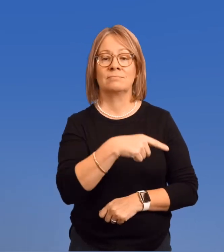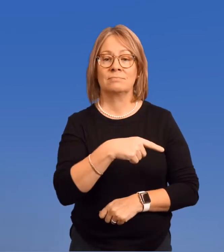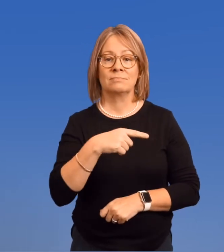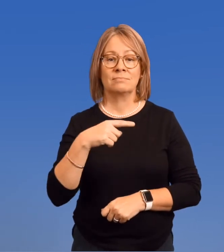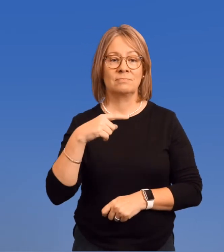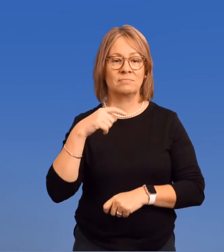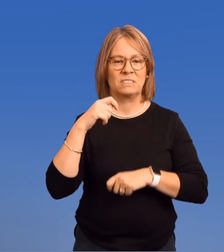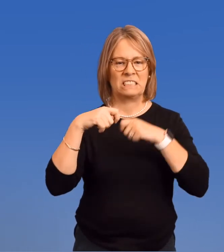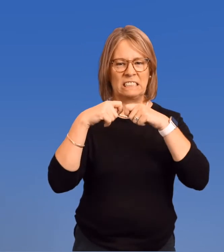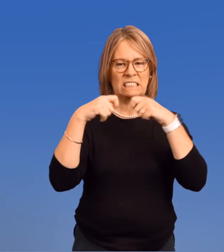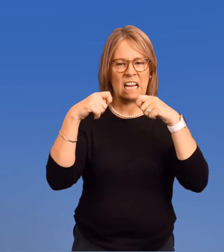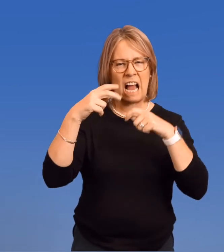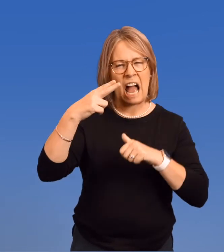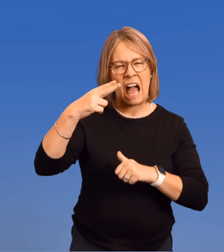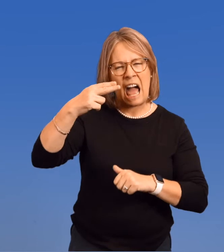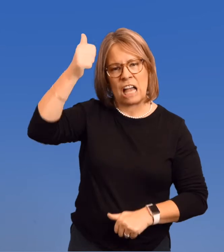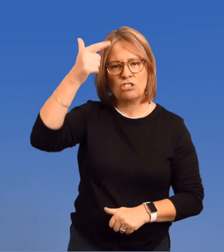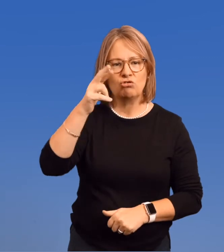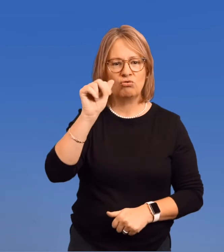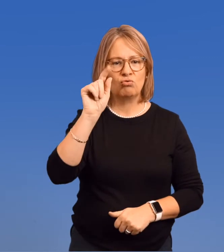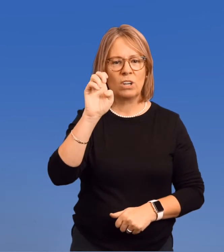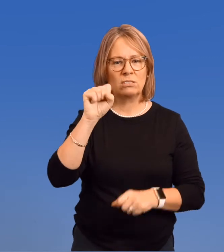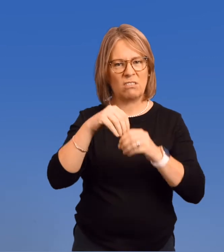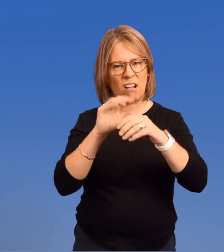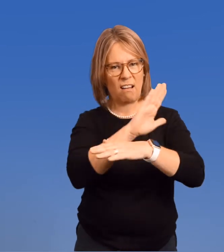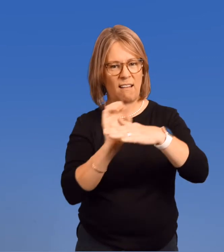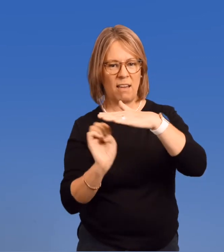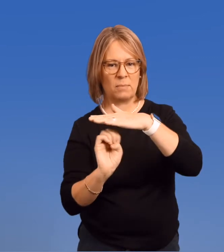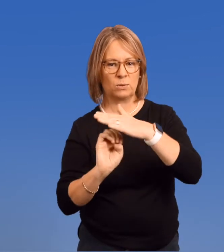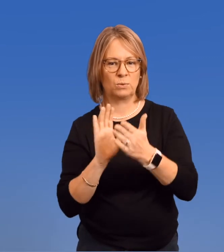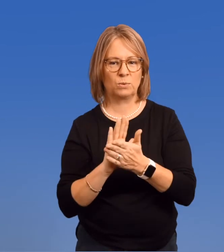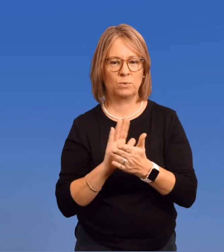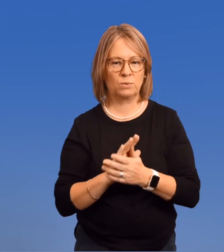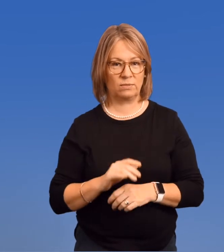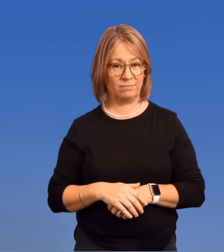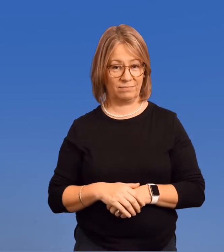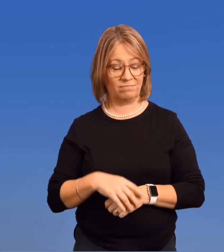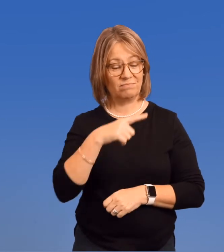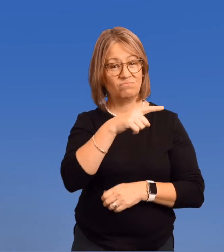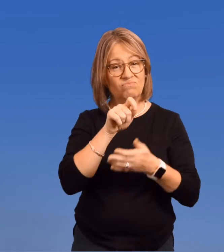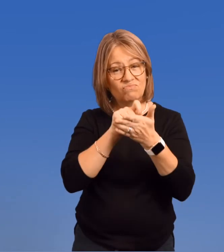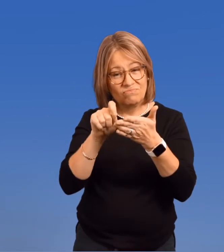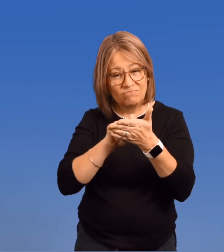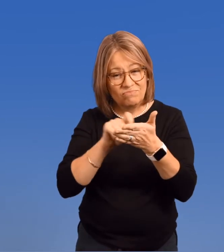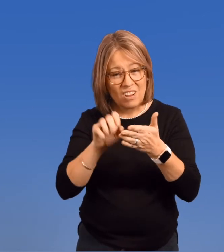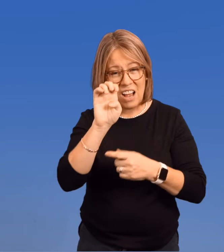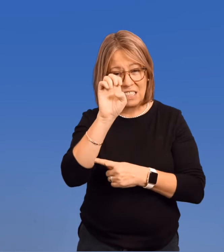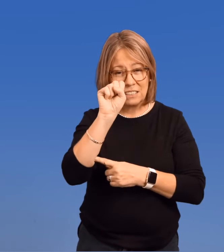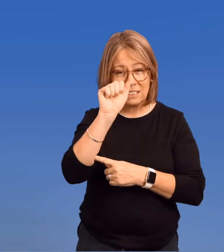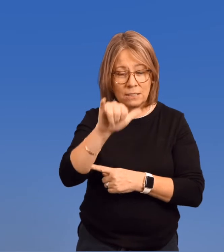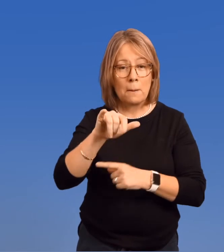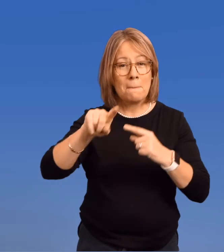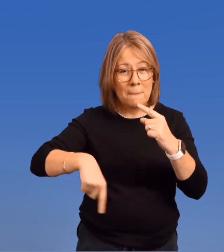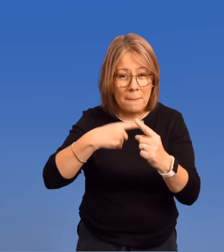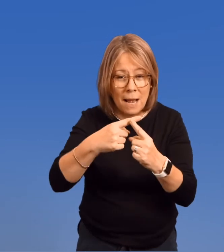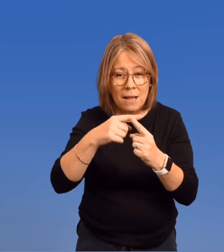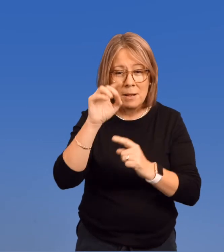She tied for highest grades in her elementary school where she wrote an essay